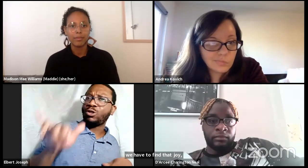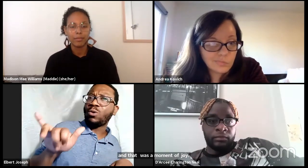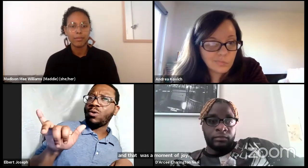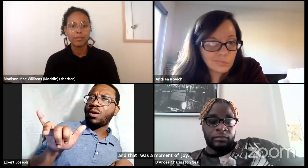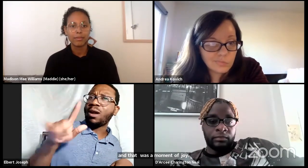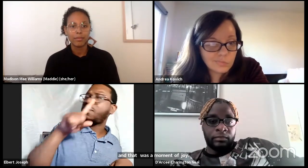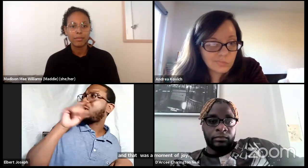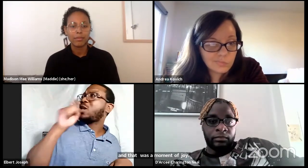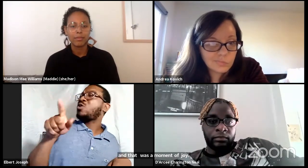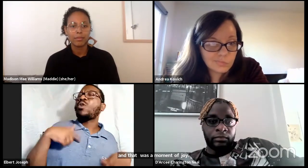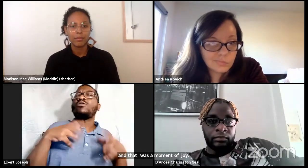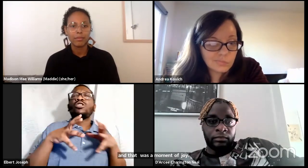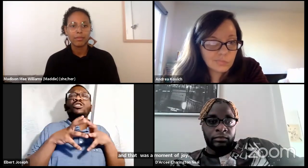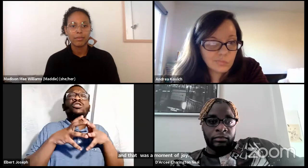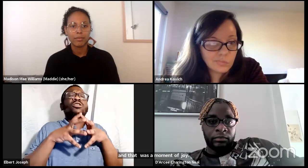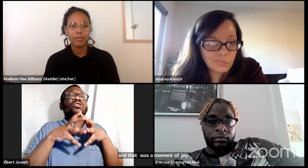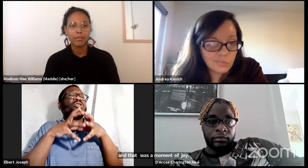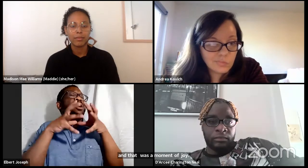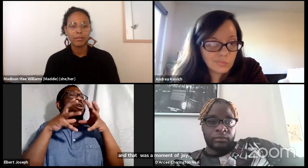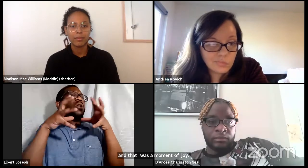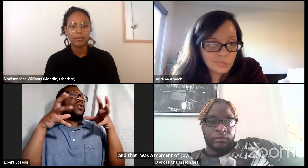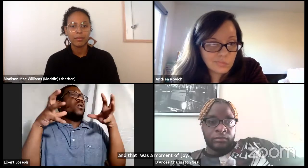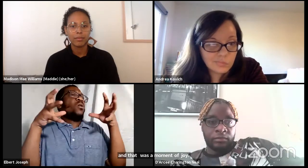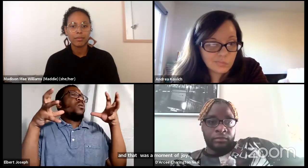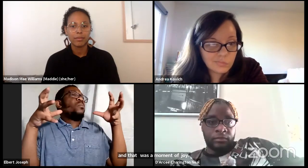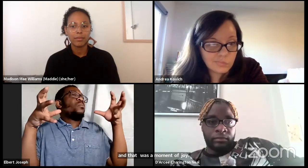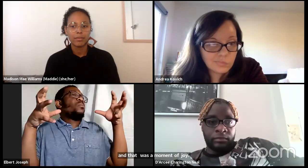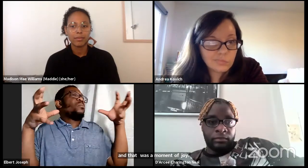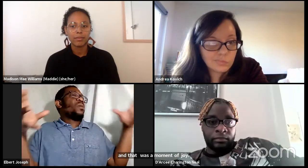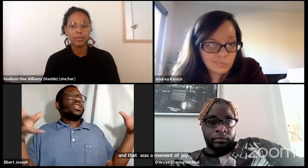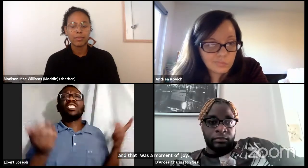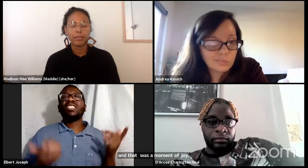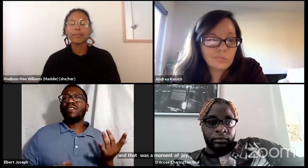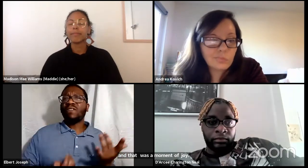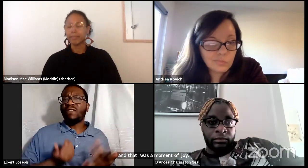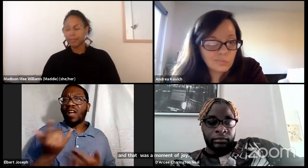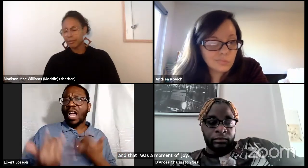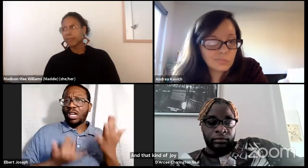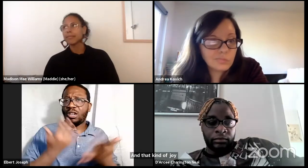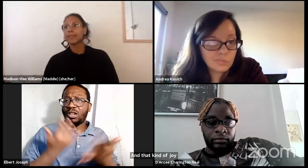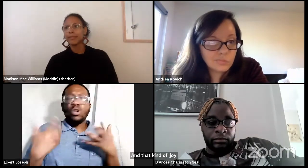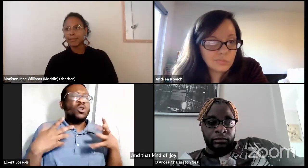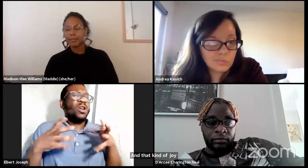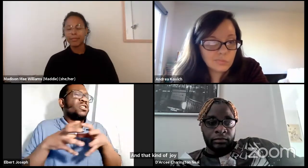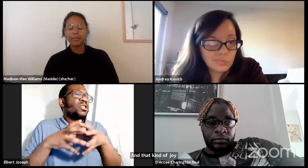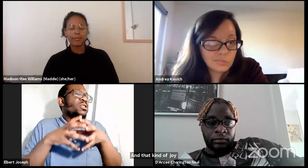And that kind of joy removes barriers. It's so powerful.